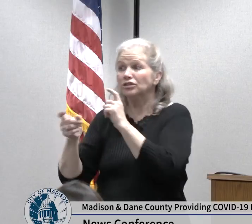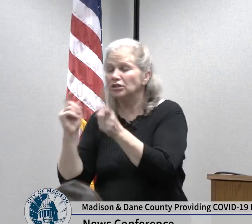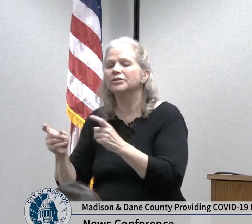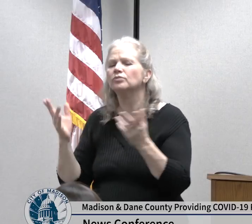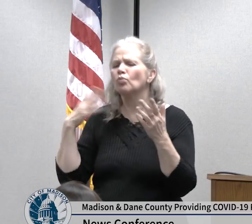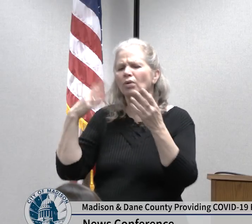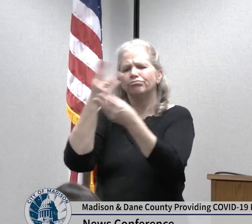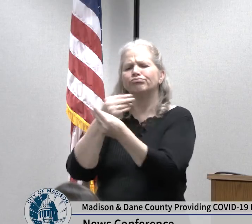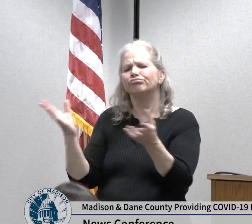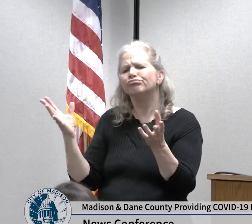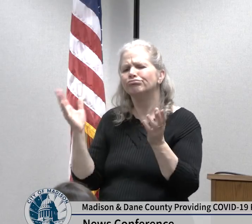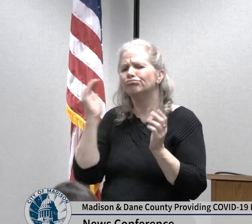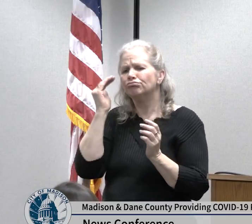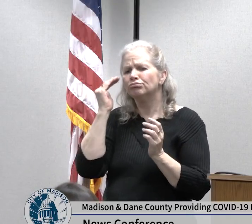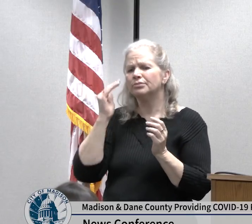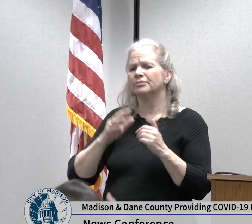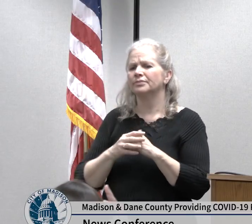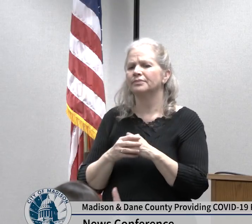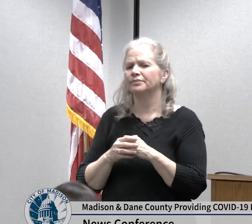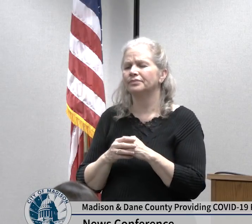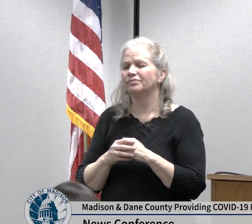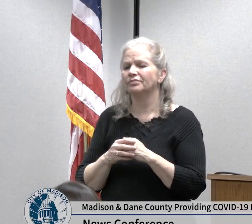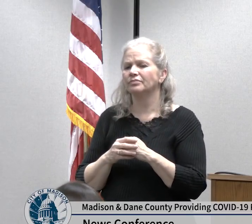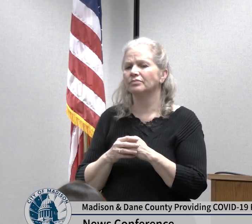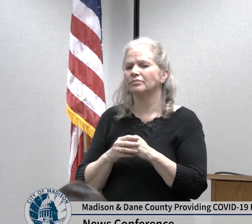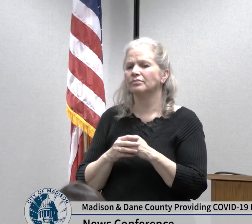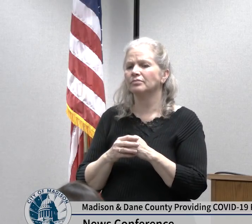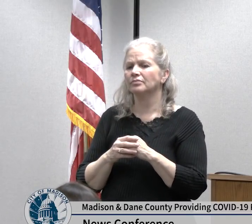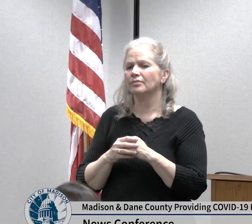disease mitigation along with the significant impacts that these